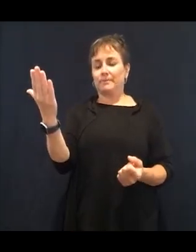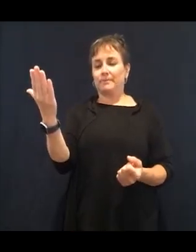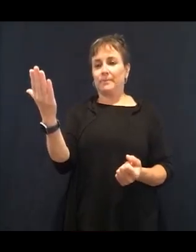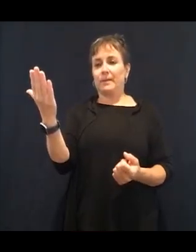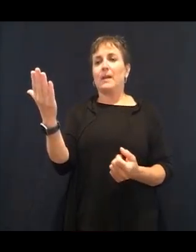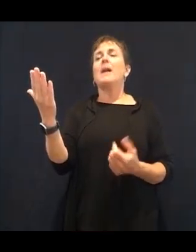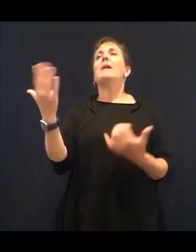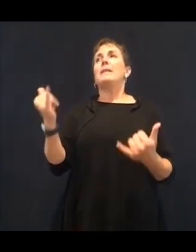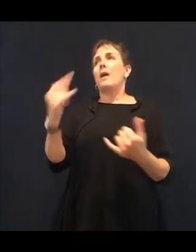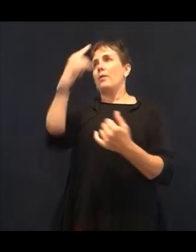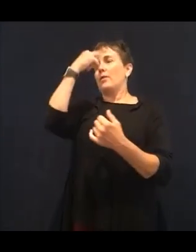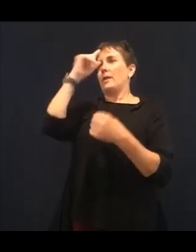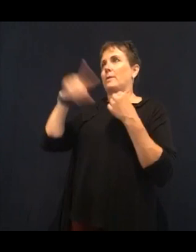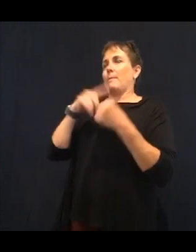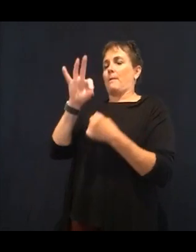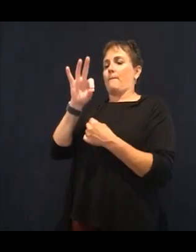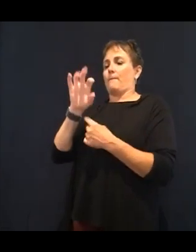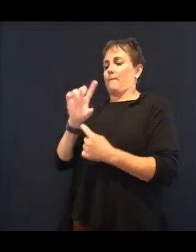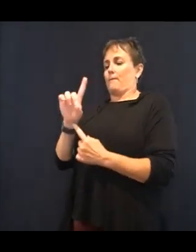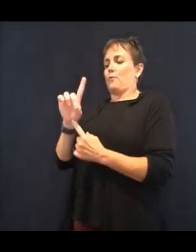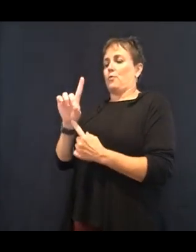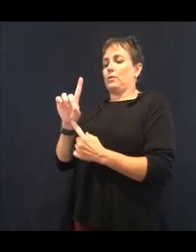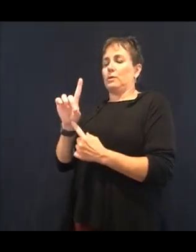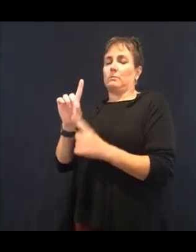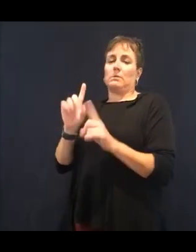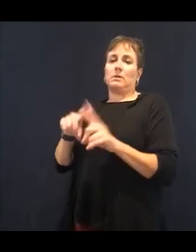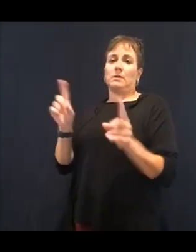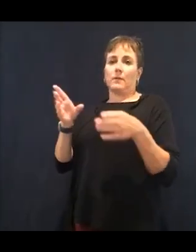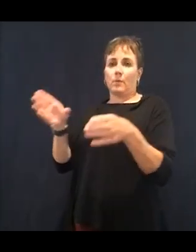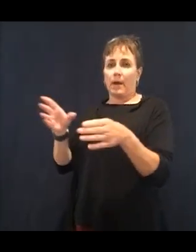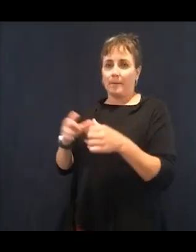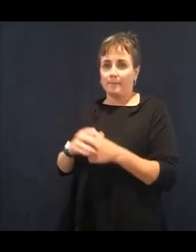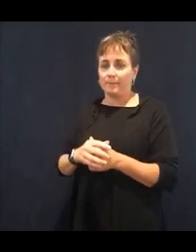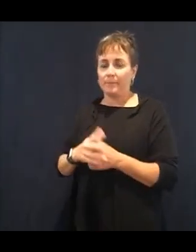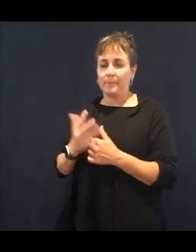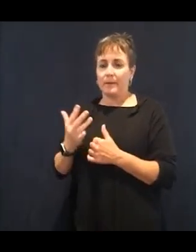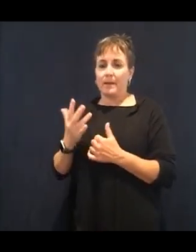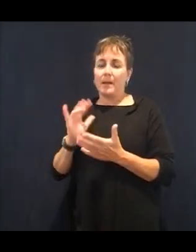A calorie is not a calorie. A calorie in, a calorie out does not register the same.